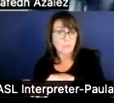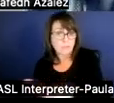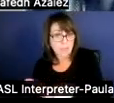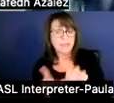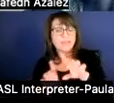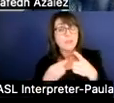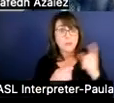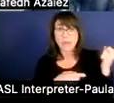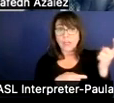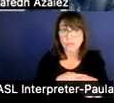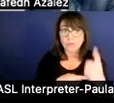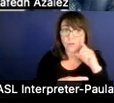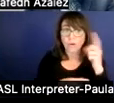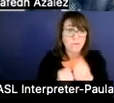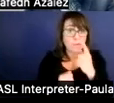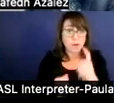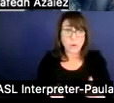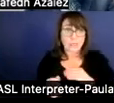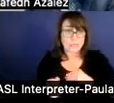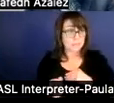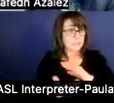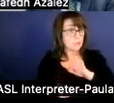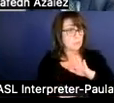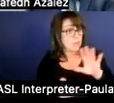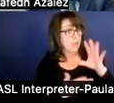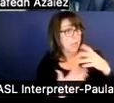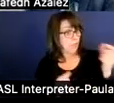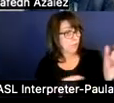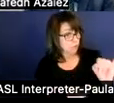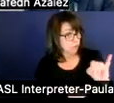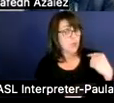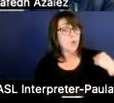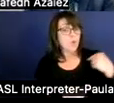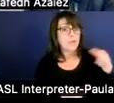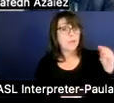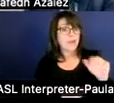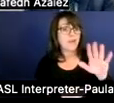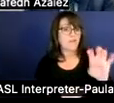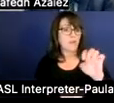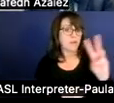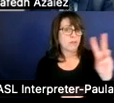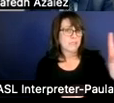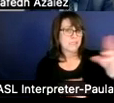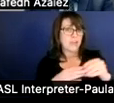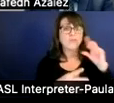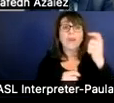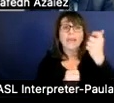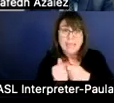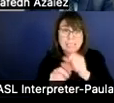for everybody who takes health insurance to the school district. The district contributes $466 per employee per month as well.